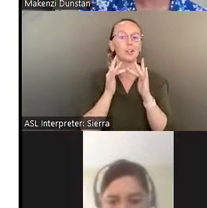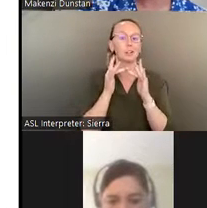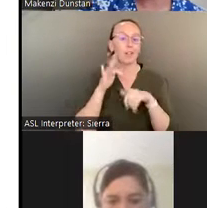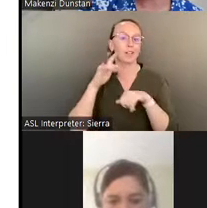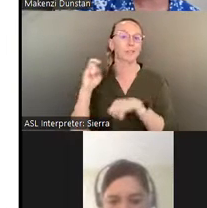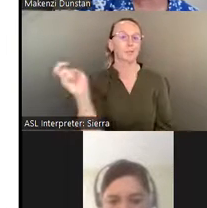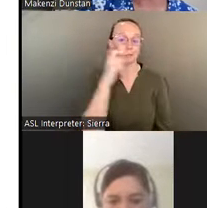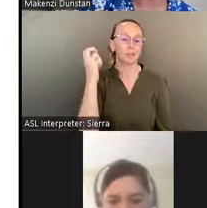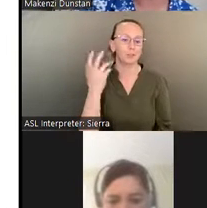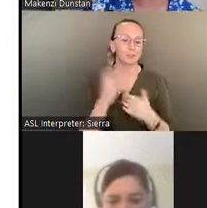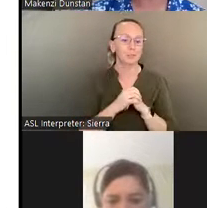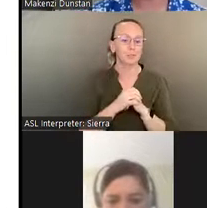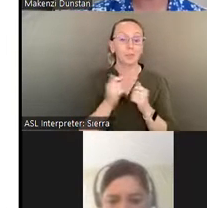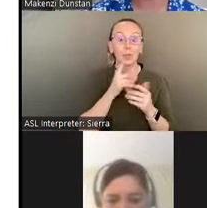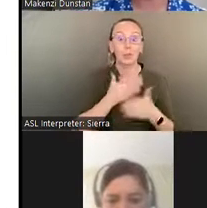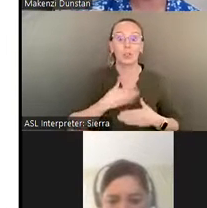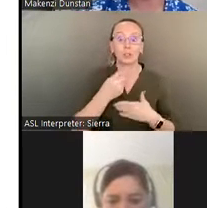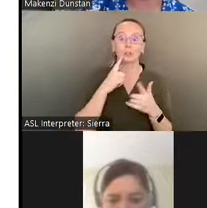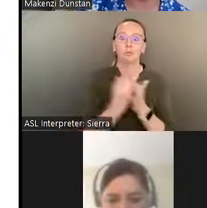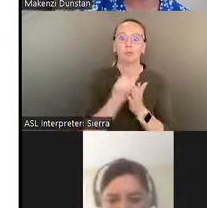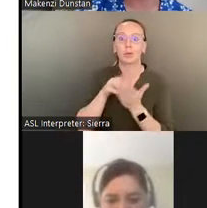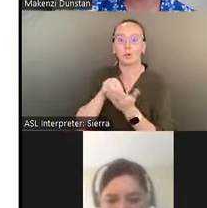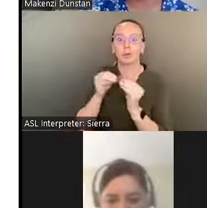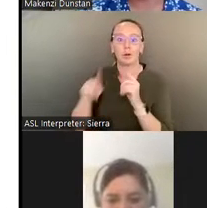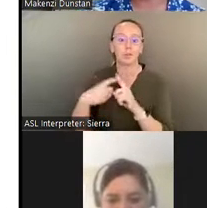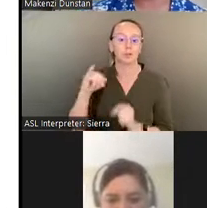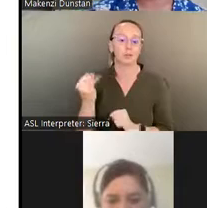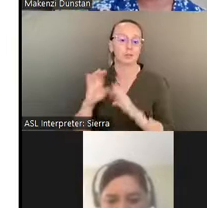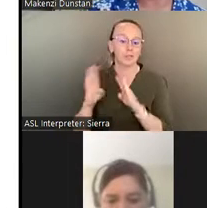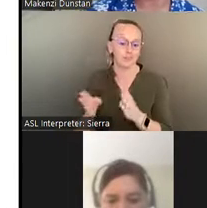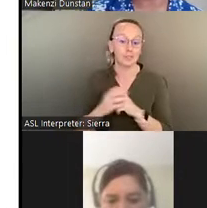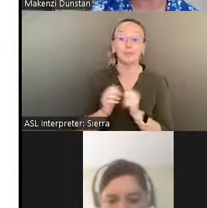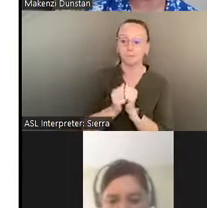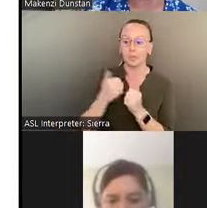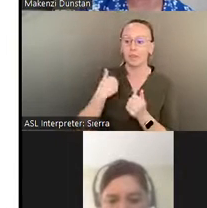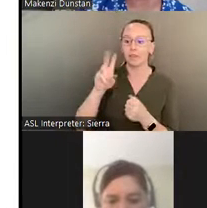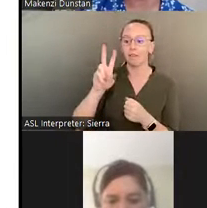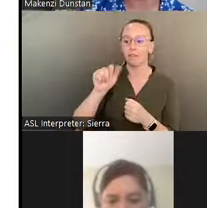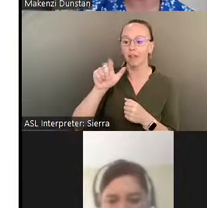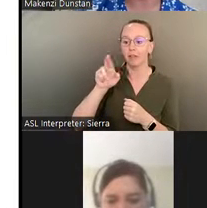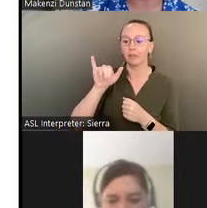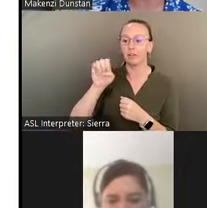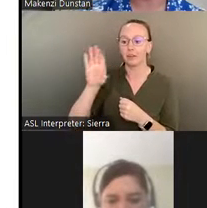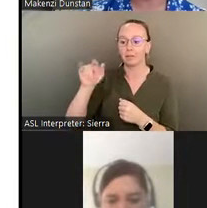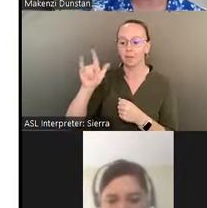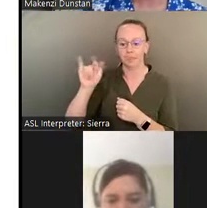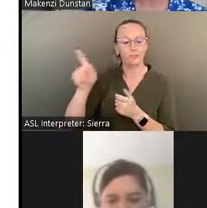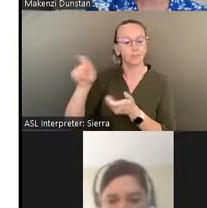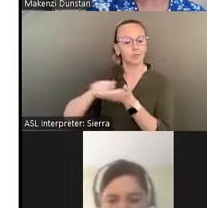With me today is Valerie Balint, the Program Manager of HAHS, and Michael McFalls, the Director of Pasaquan.